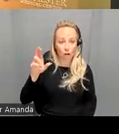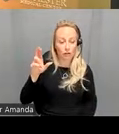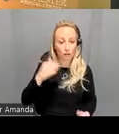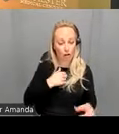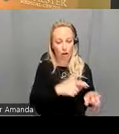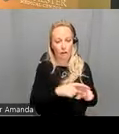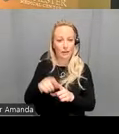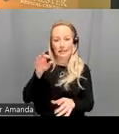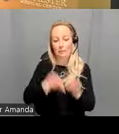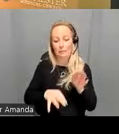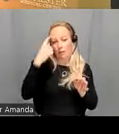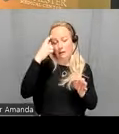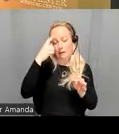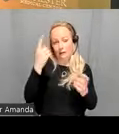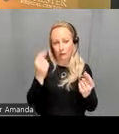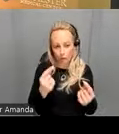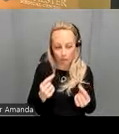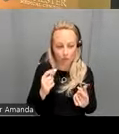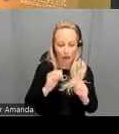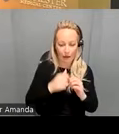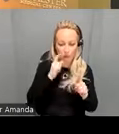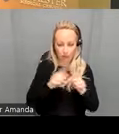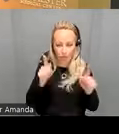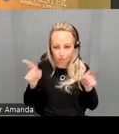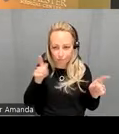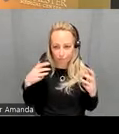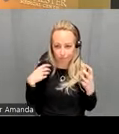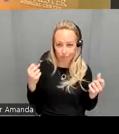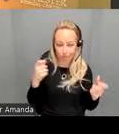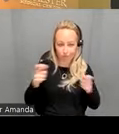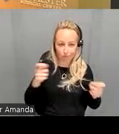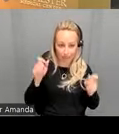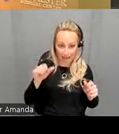can distinguish psychosis patients from healthy controls can this resting state biomarker do any